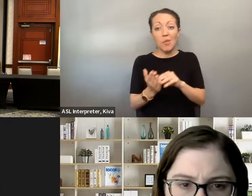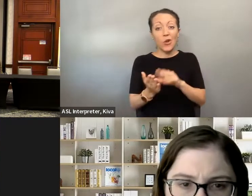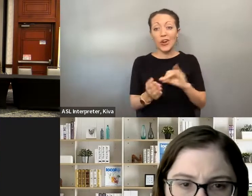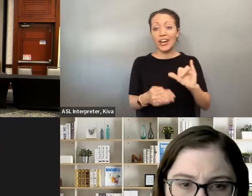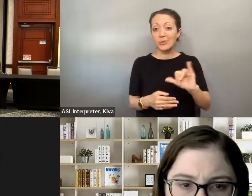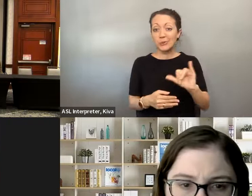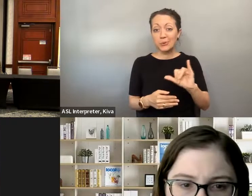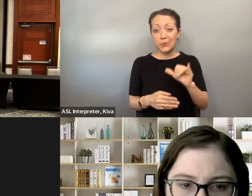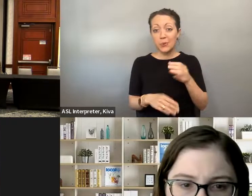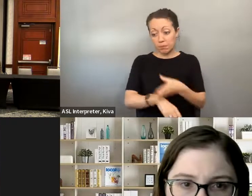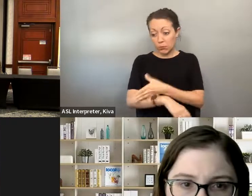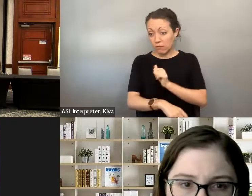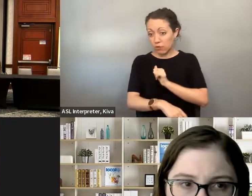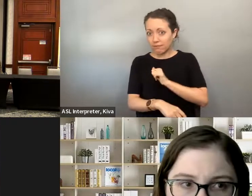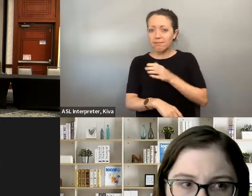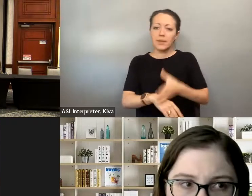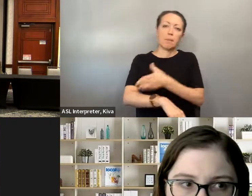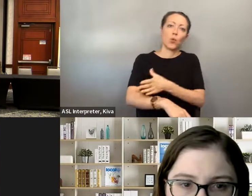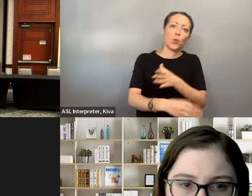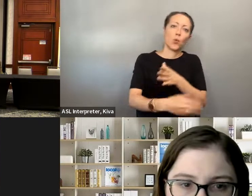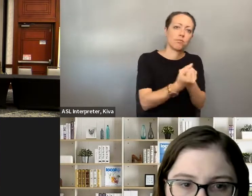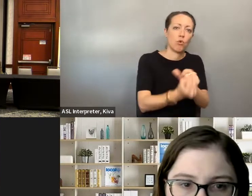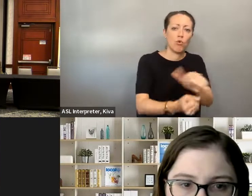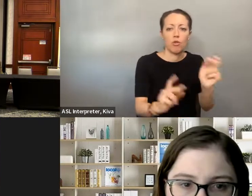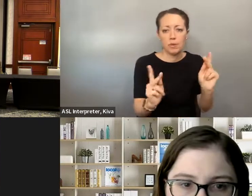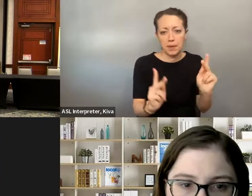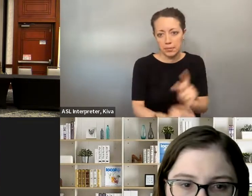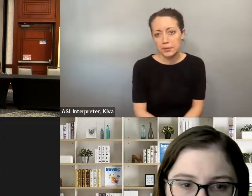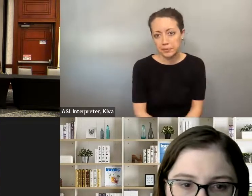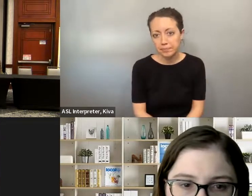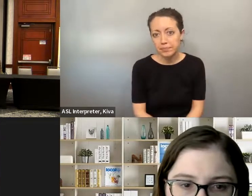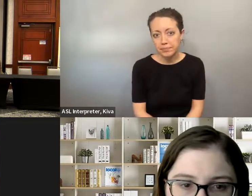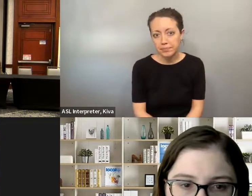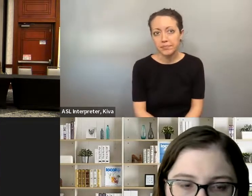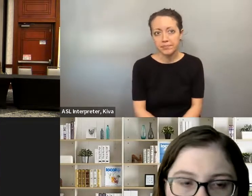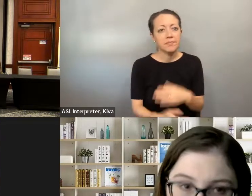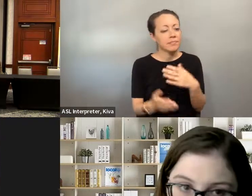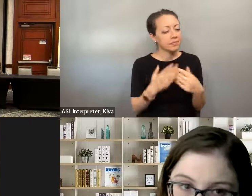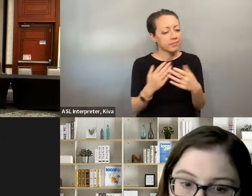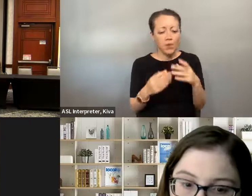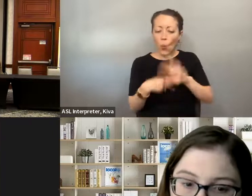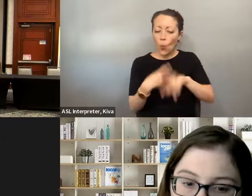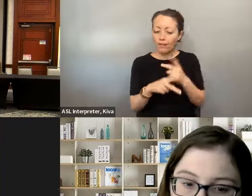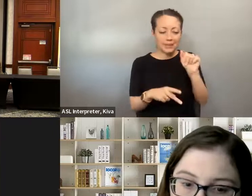2 ask people for what they might, you know. Hey, do you need any assistance, you know, and because we tend to be in that boat ourselves, so a lot of that is things that we are constantly learning and things that we are constantly? So a lot of that is -- things that we are constantly learning and things Improving and showing and helping others to be able to be in that same boat, whether visible or invisible.